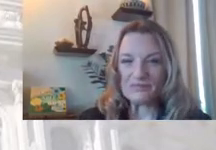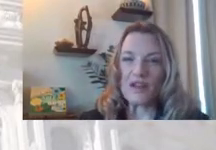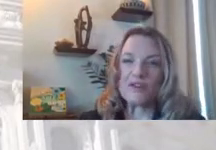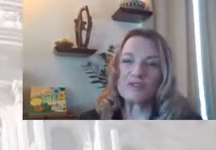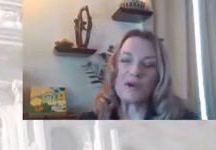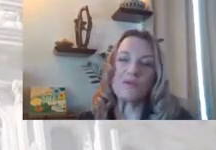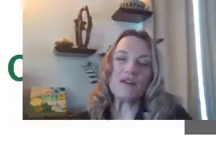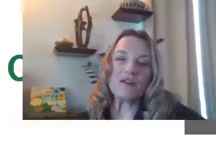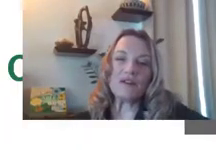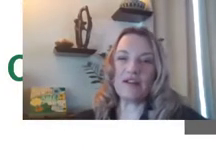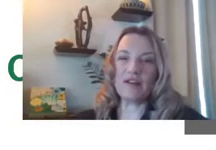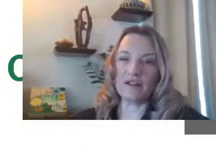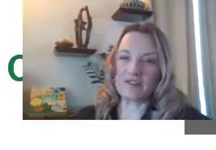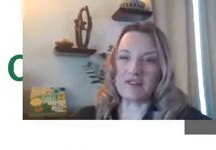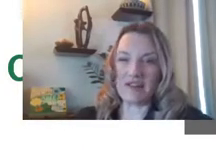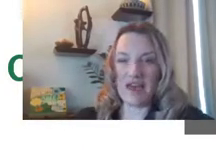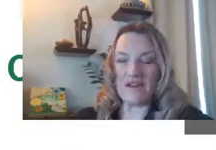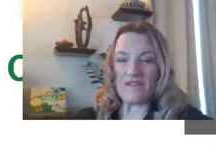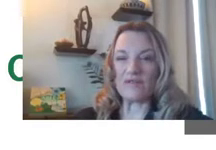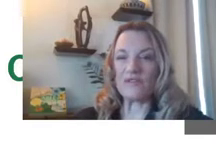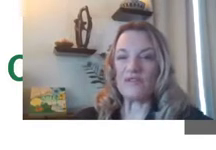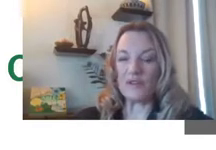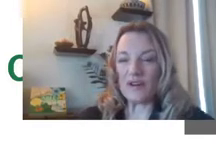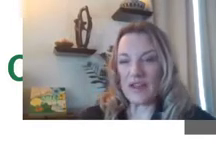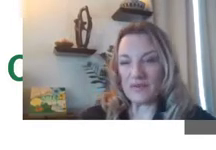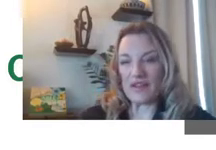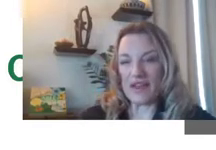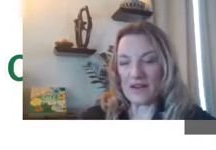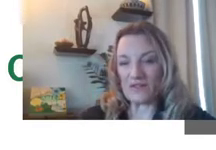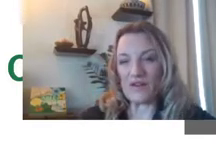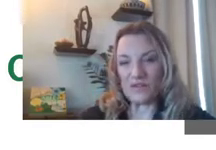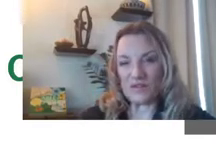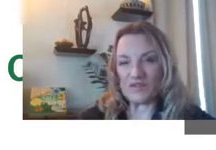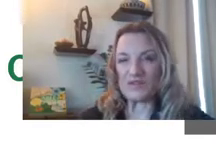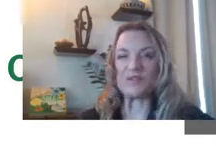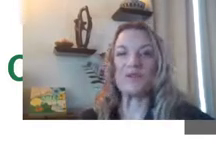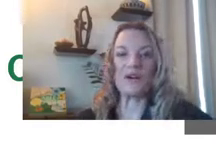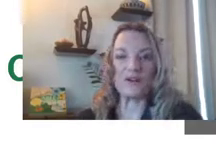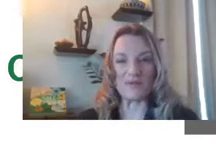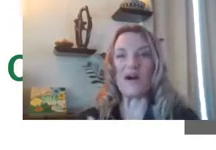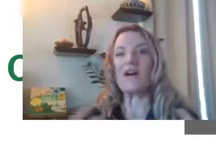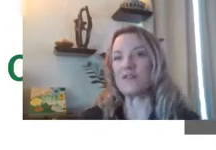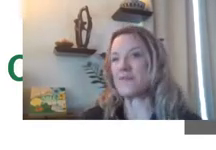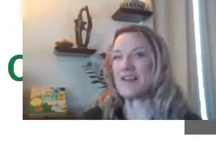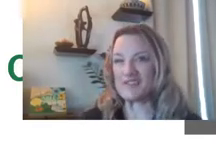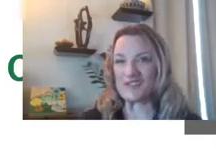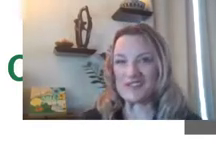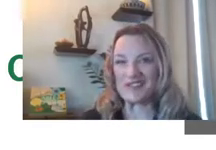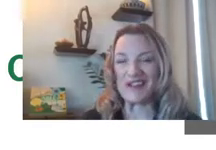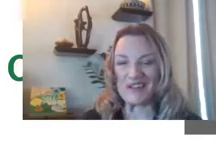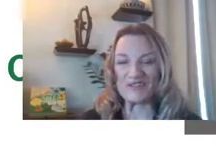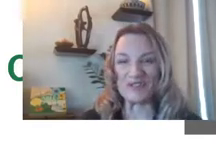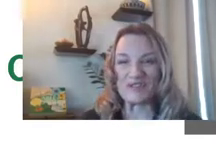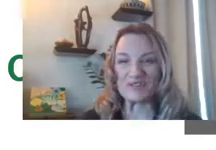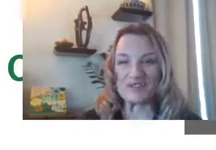So, what you're going to hear today from for ABLE account owners who are our ambassadors at the national Resource